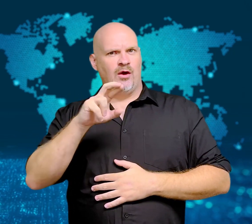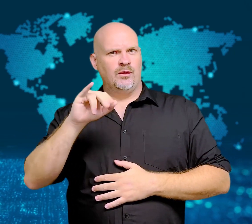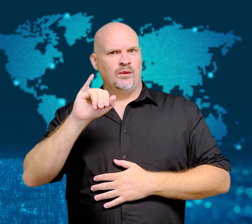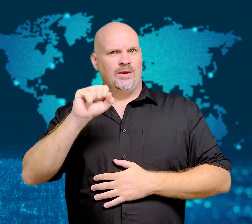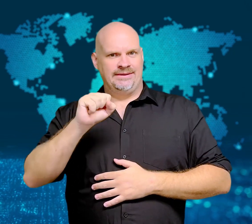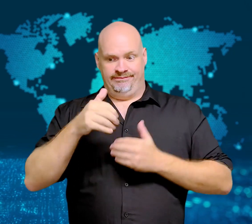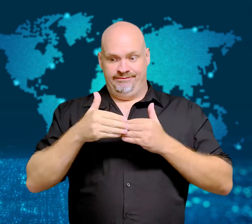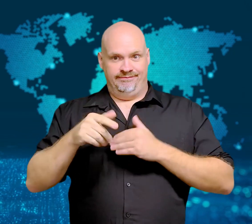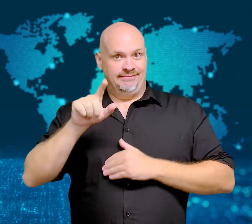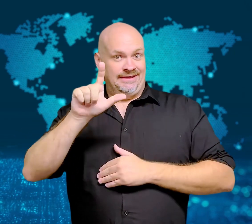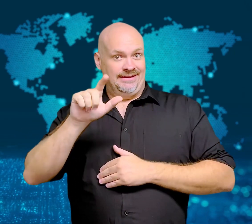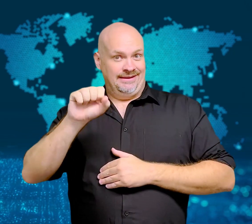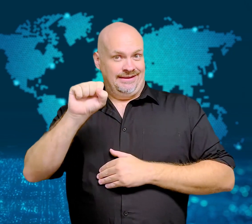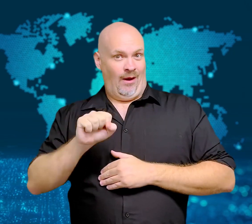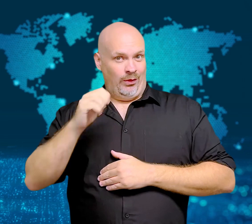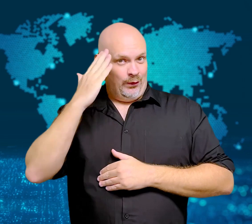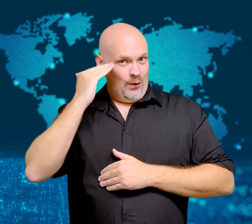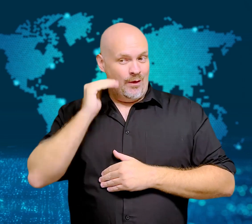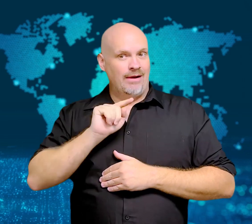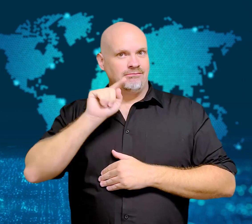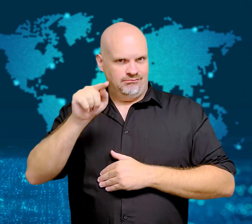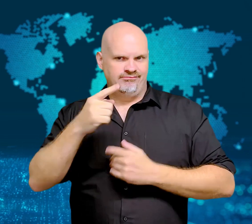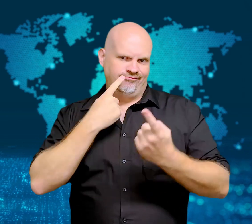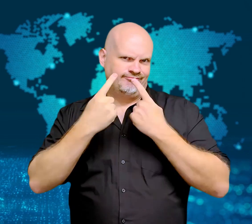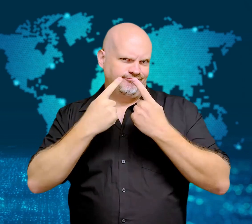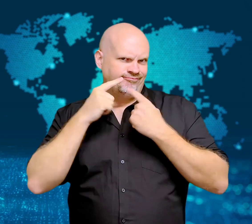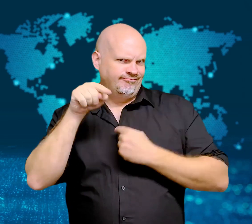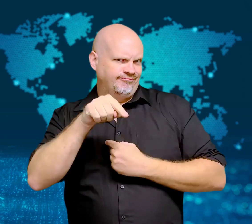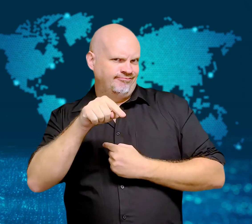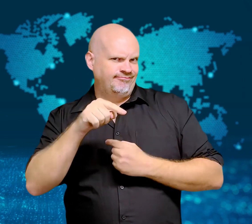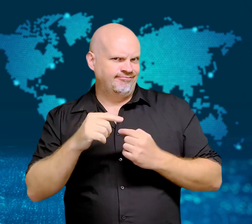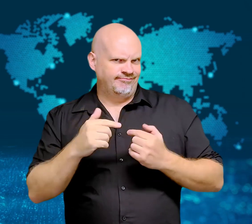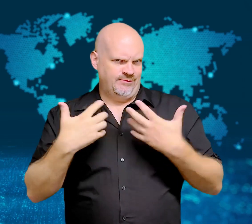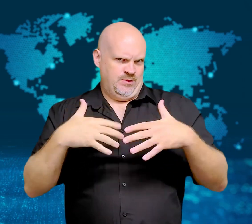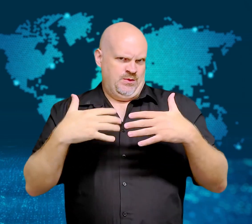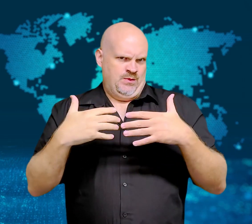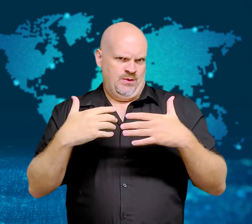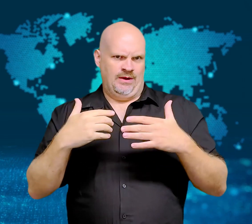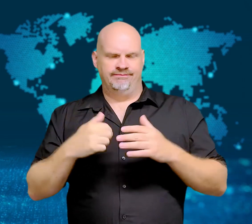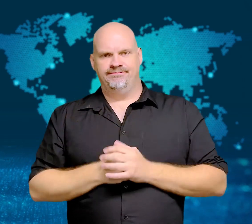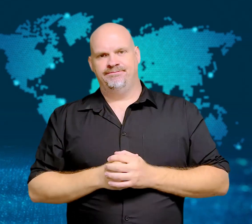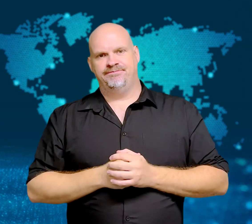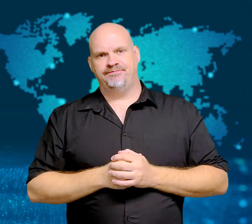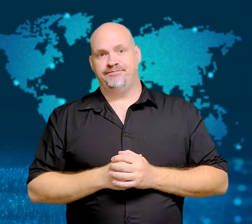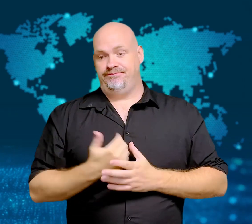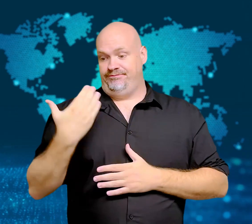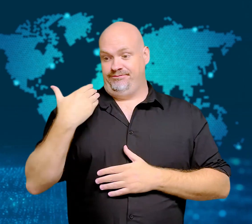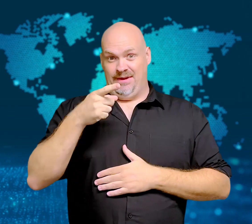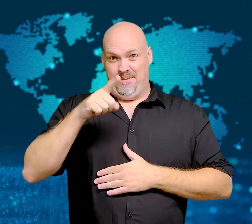US' Vice President, Kamala Harris, visits South Korea.